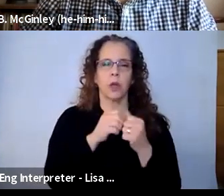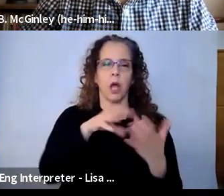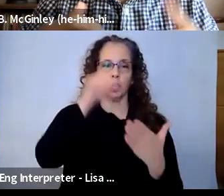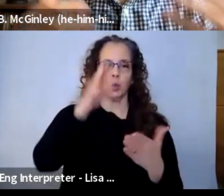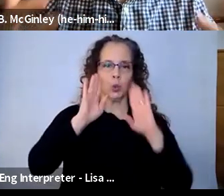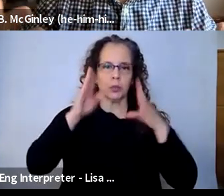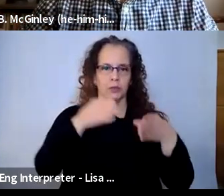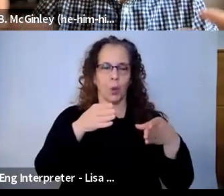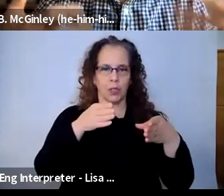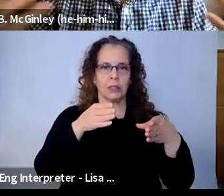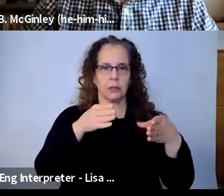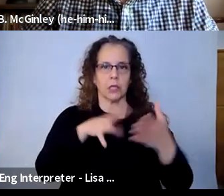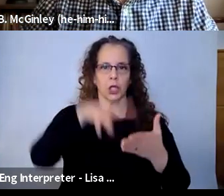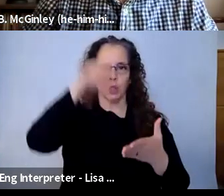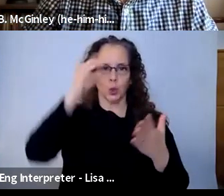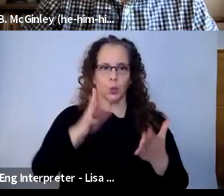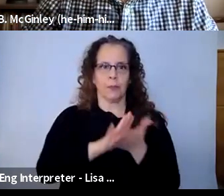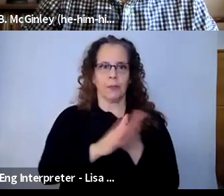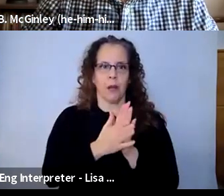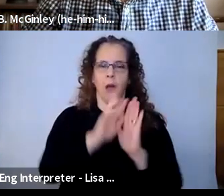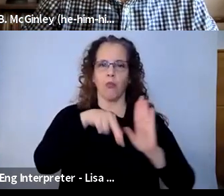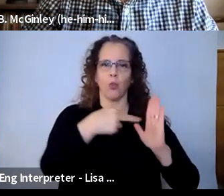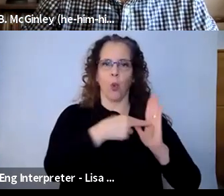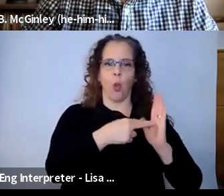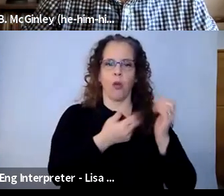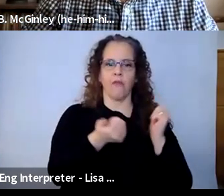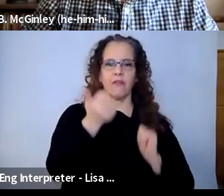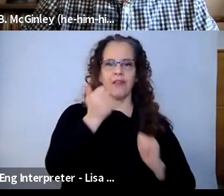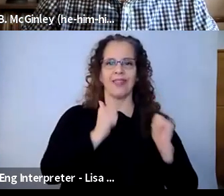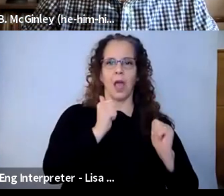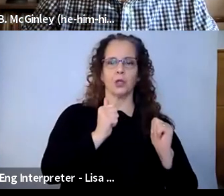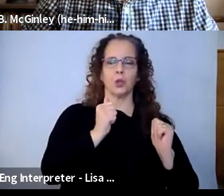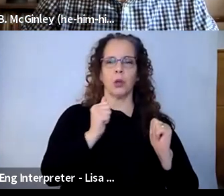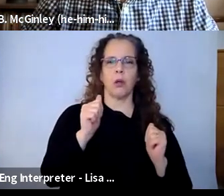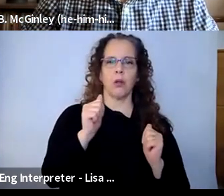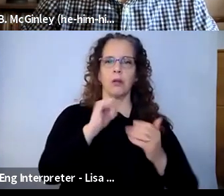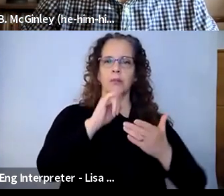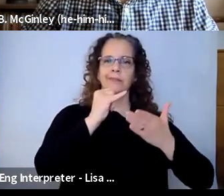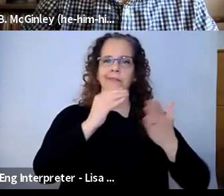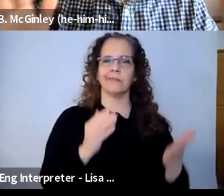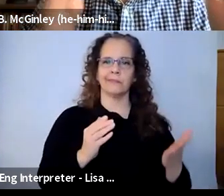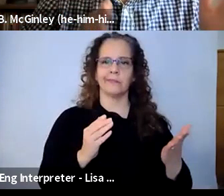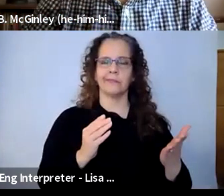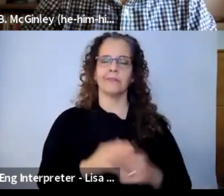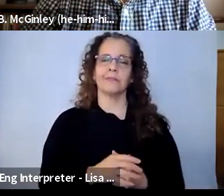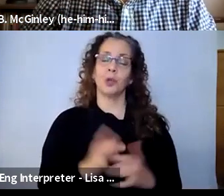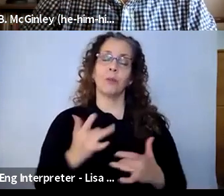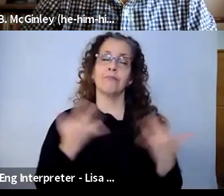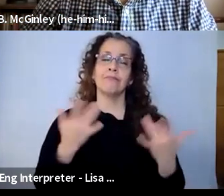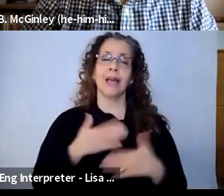students taking on the roles of theatrical artists. So thrilled to be with you all, and I'll pass it back to David.